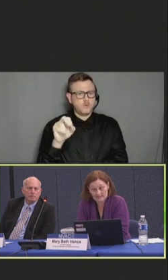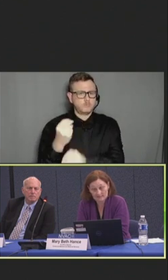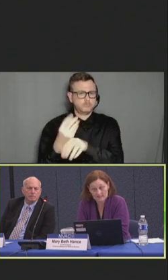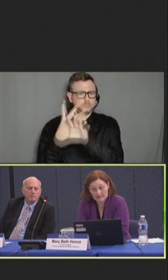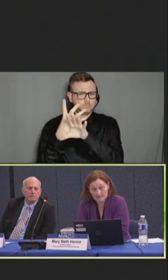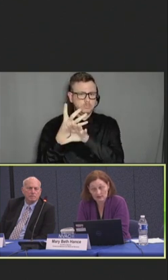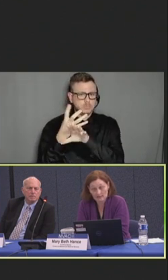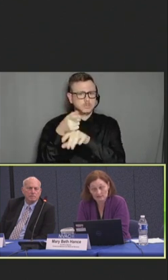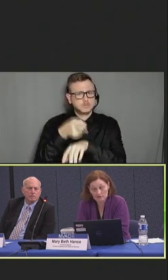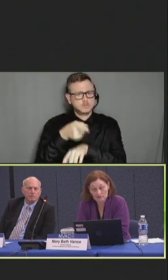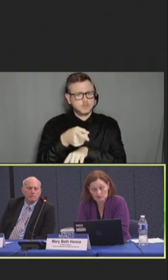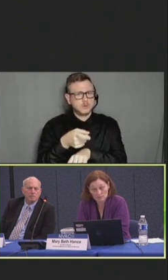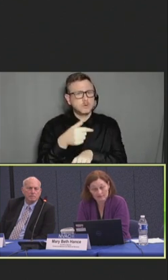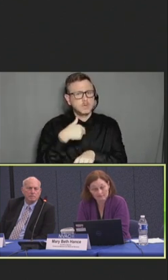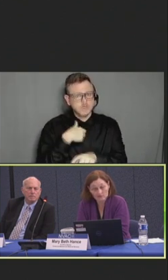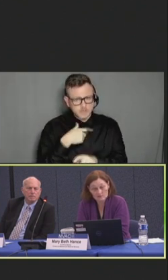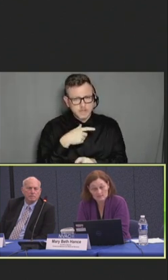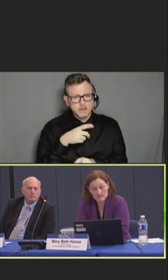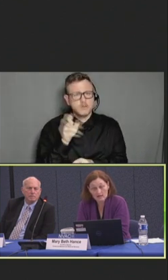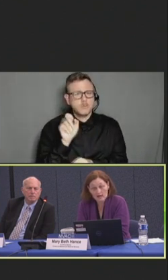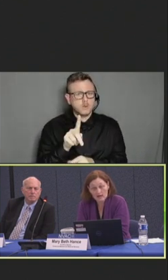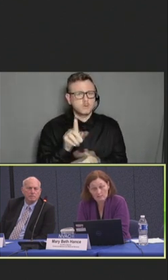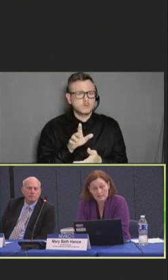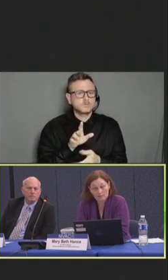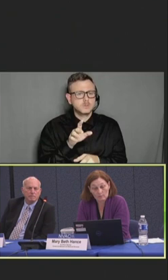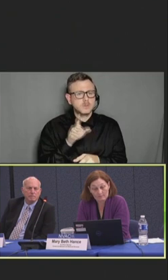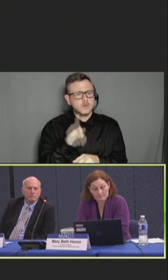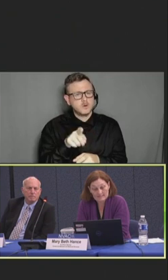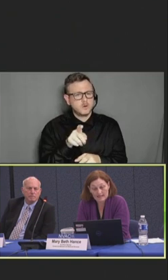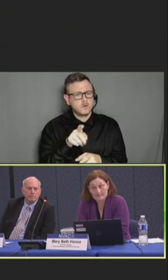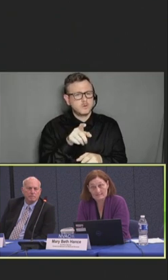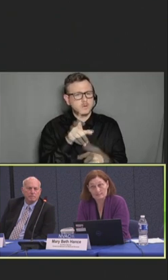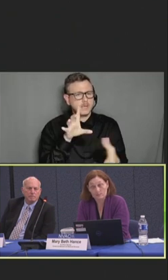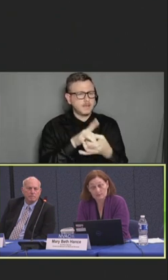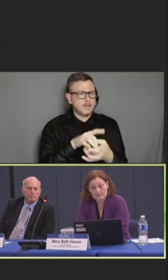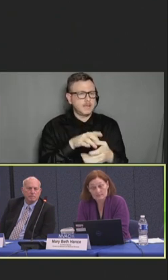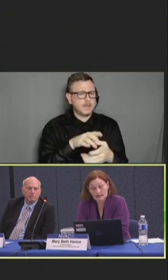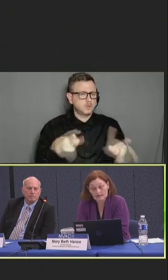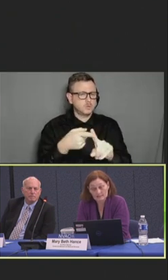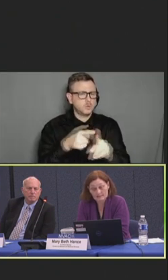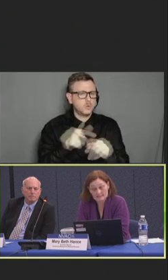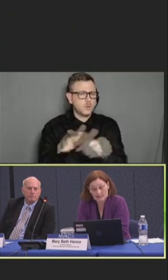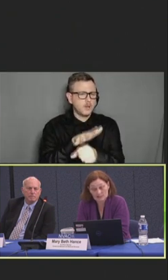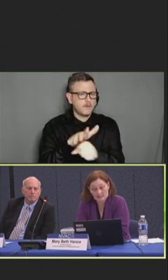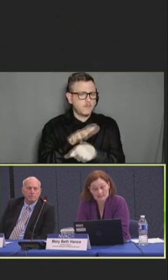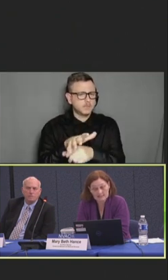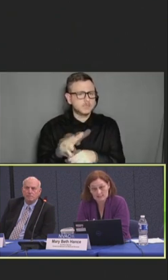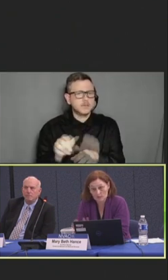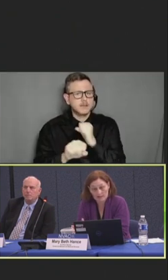campaign on June 21st that will emphasize the importance of immunizations as well as